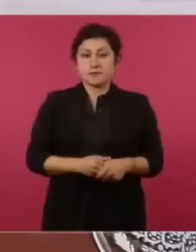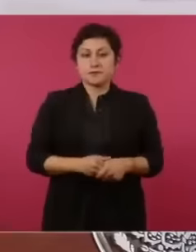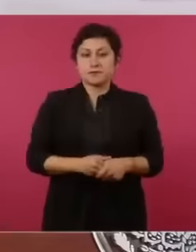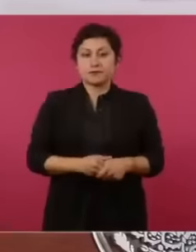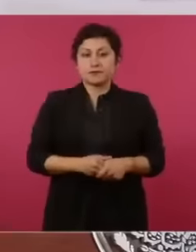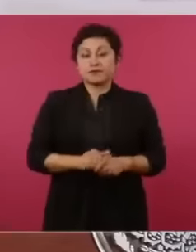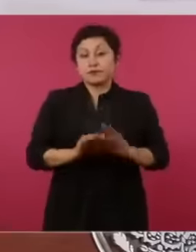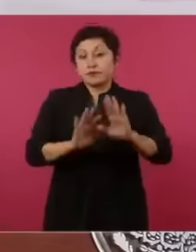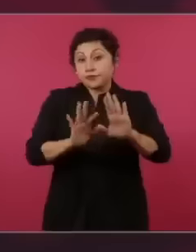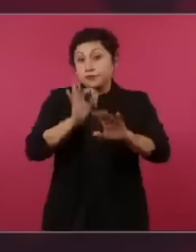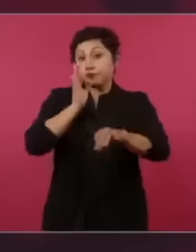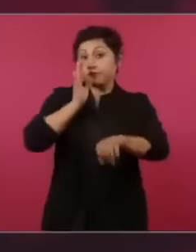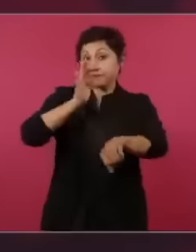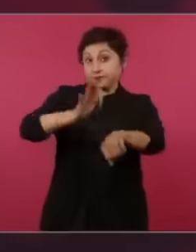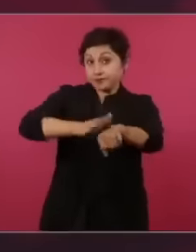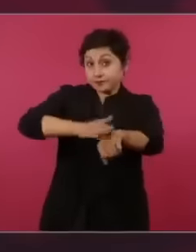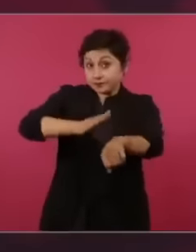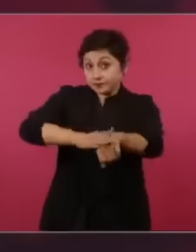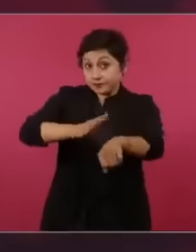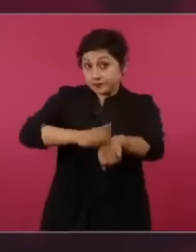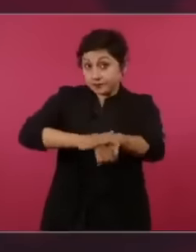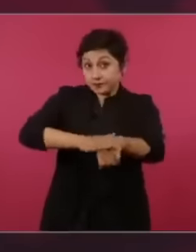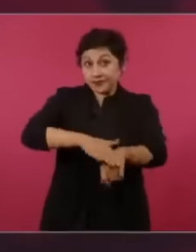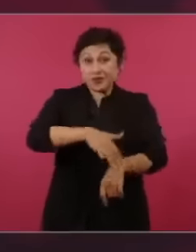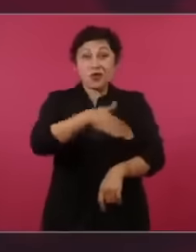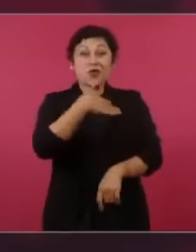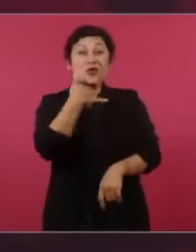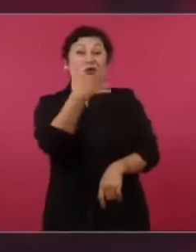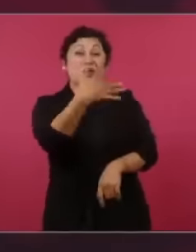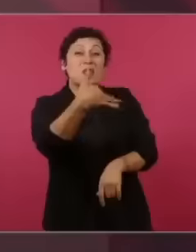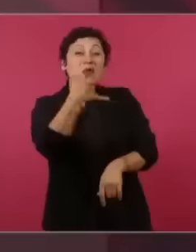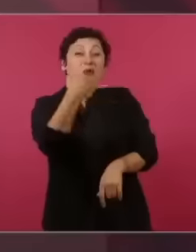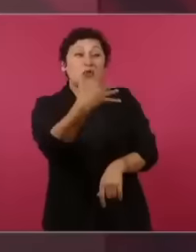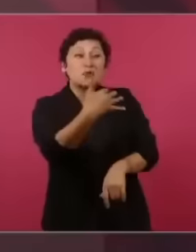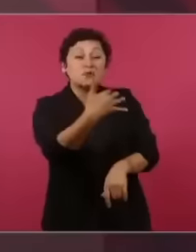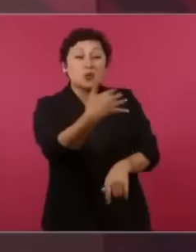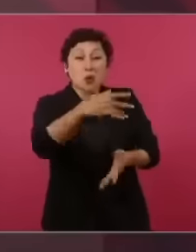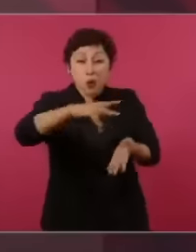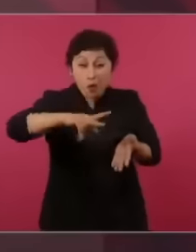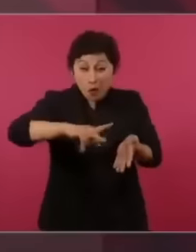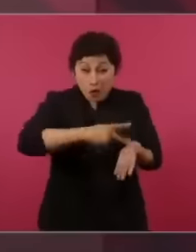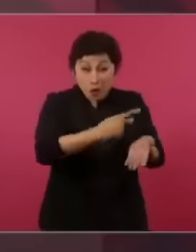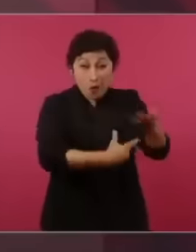corruption returns. If Salinism returns as